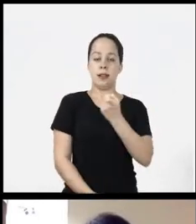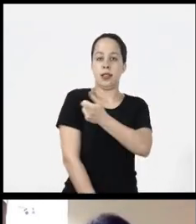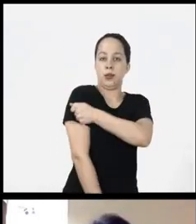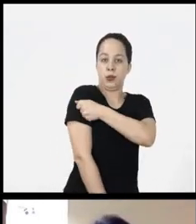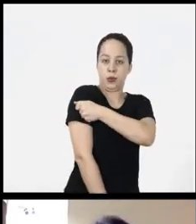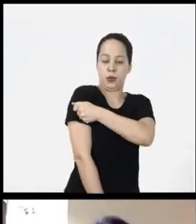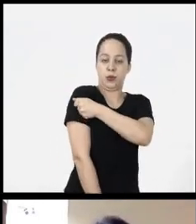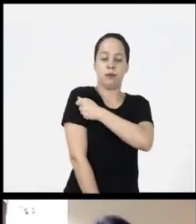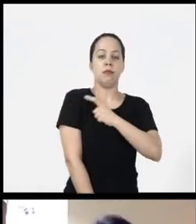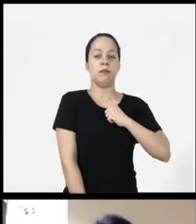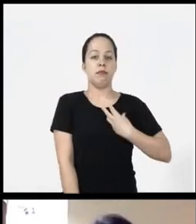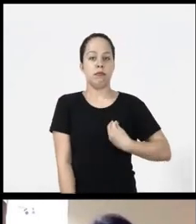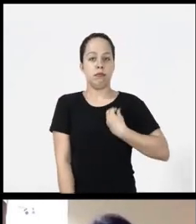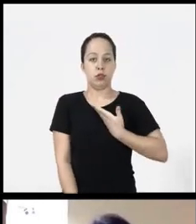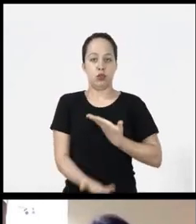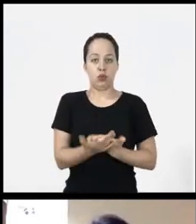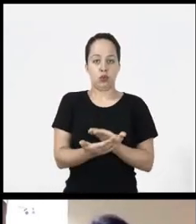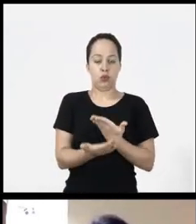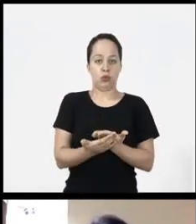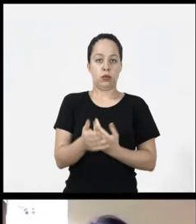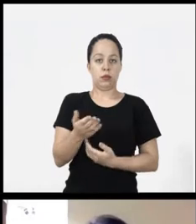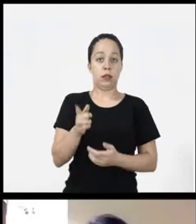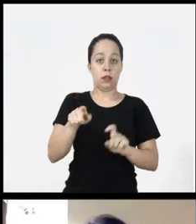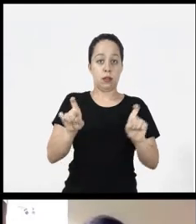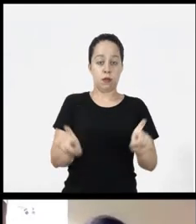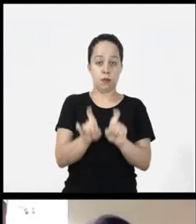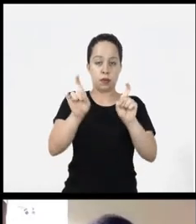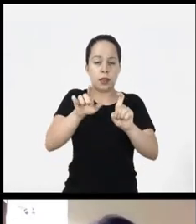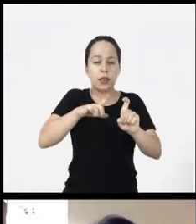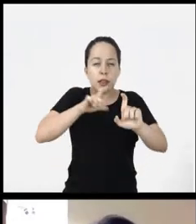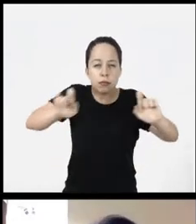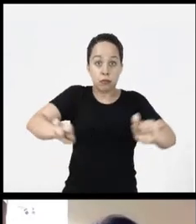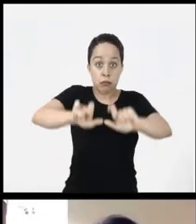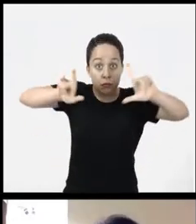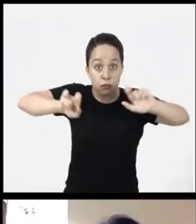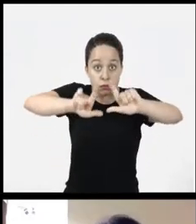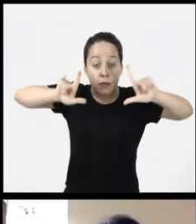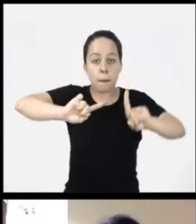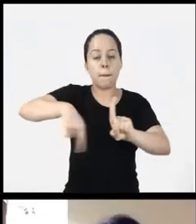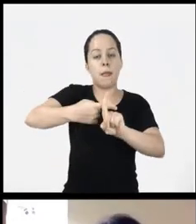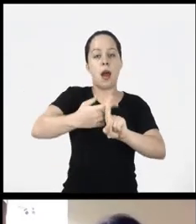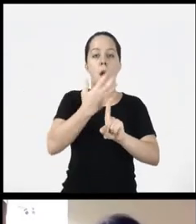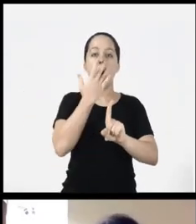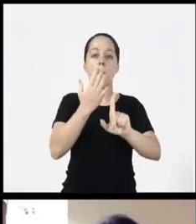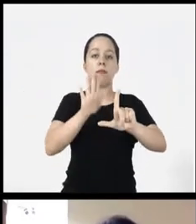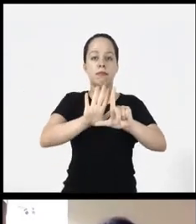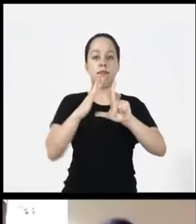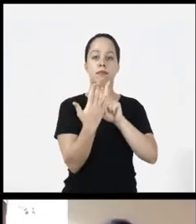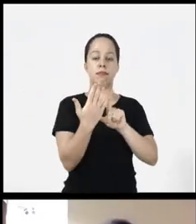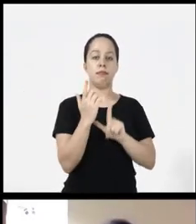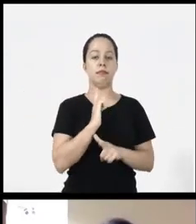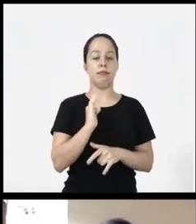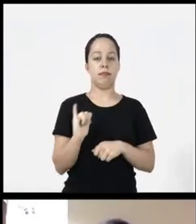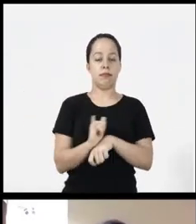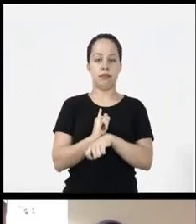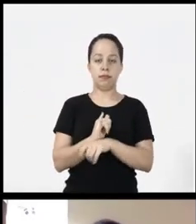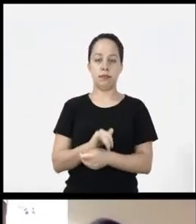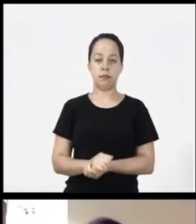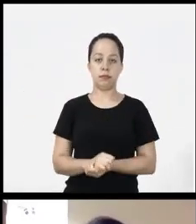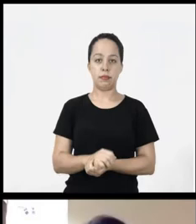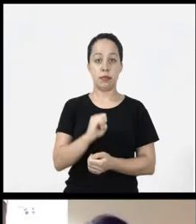of a former student of ours using a computer with features of enlargement and contrast. People